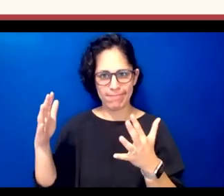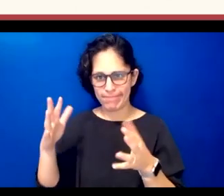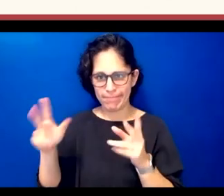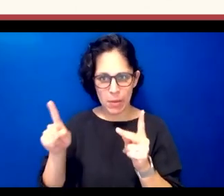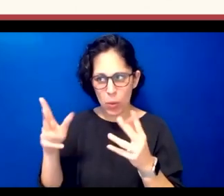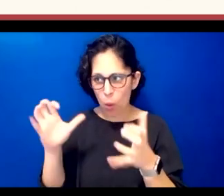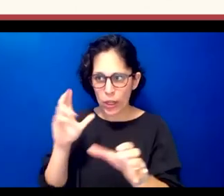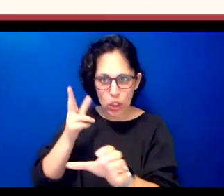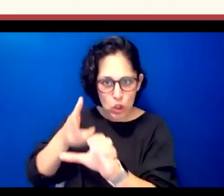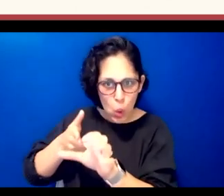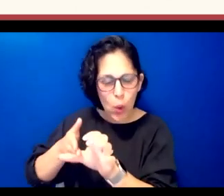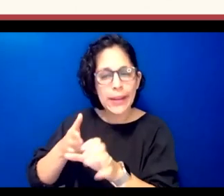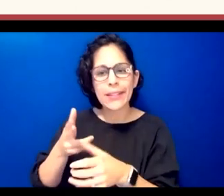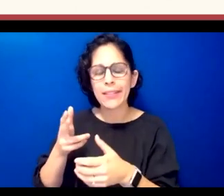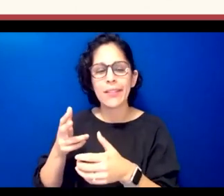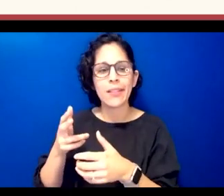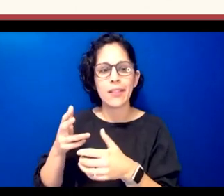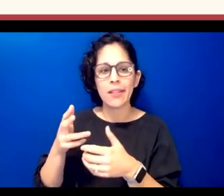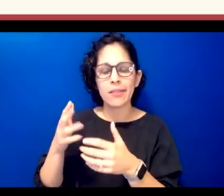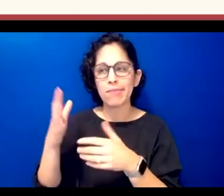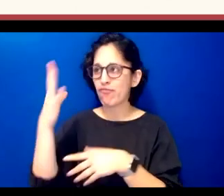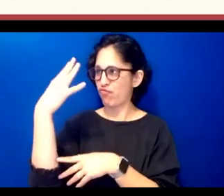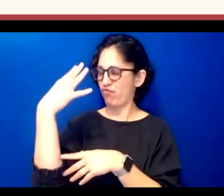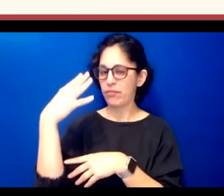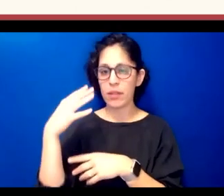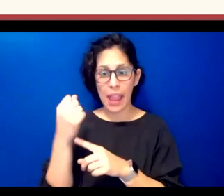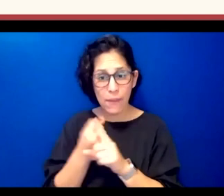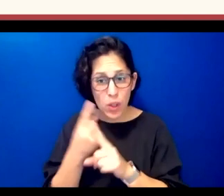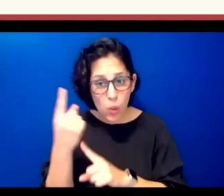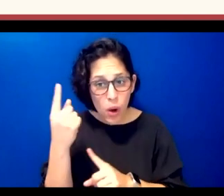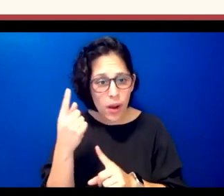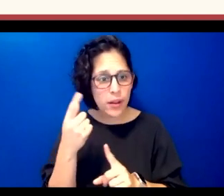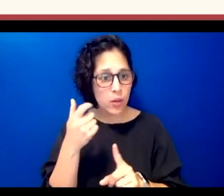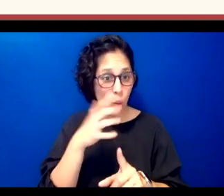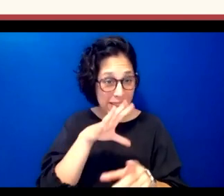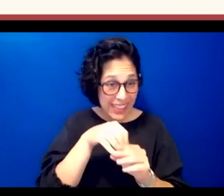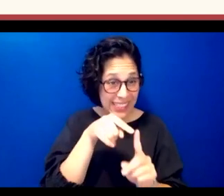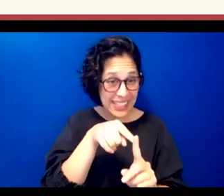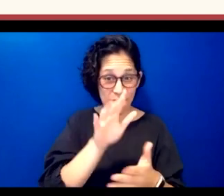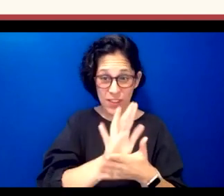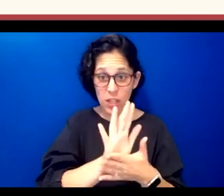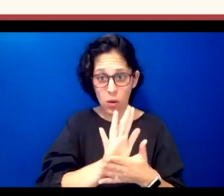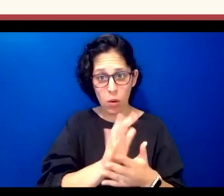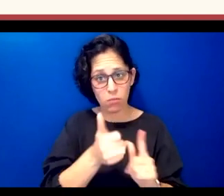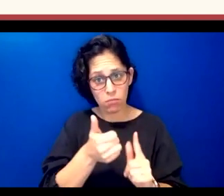citizen but only the two grandparents are native speakers the other four uh members